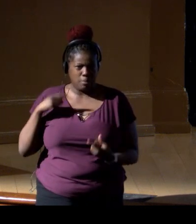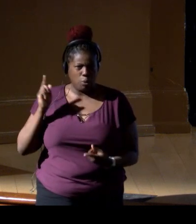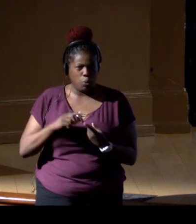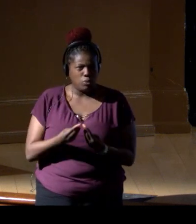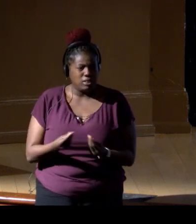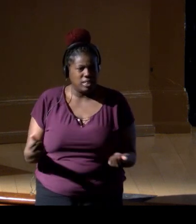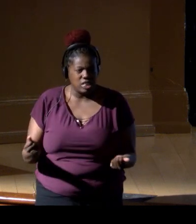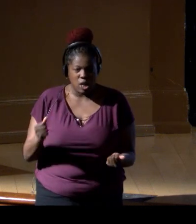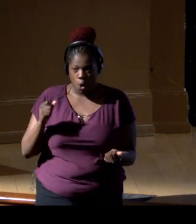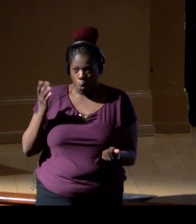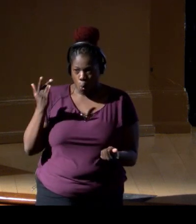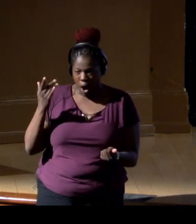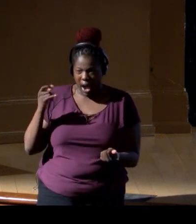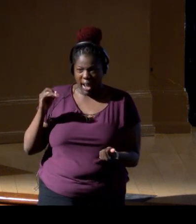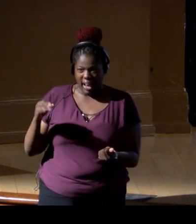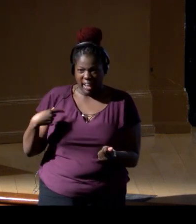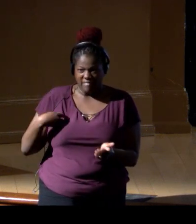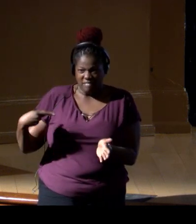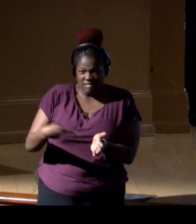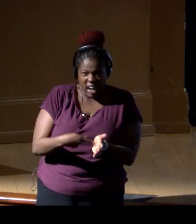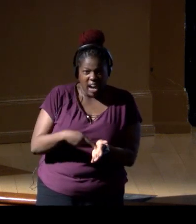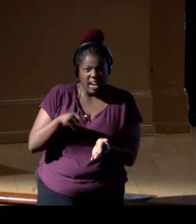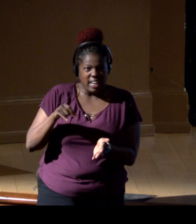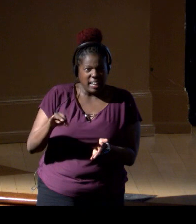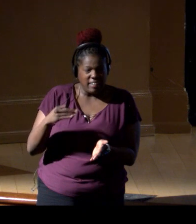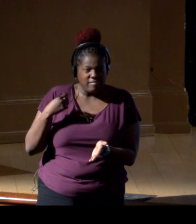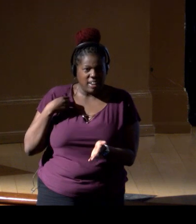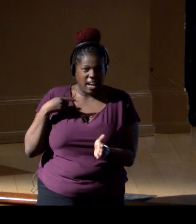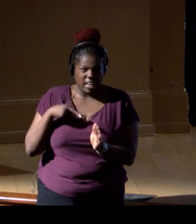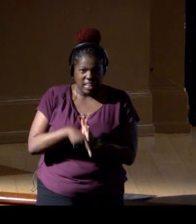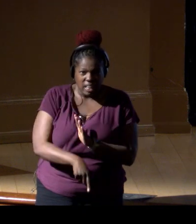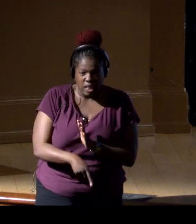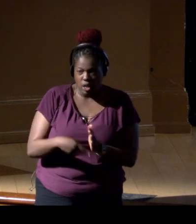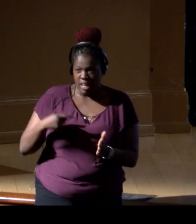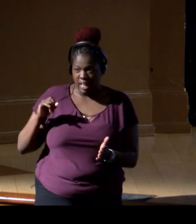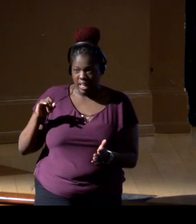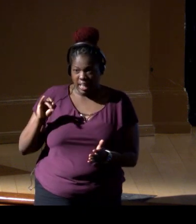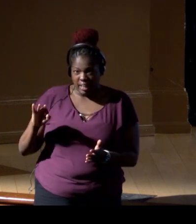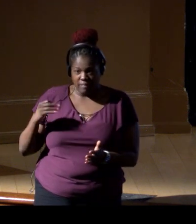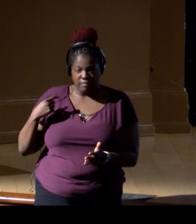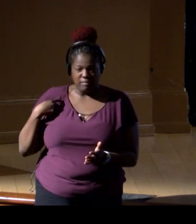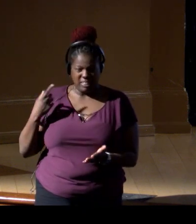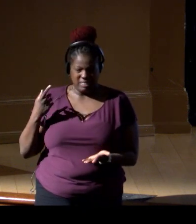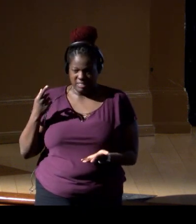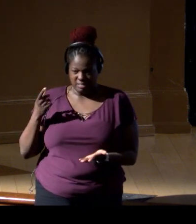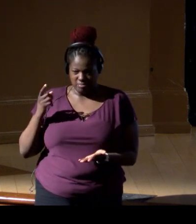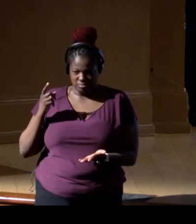or I get admonished? Because for us, you know, we don't think it's endangered. We see them all the time. So what do you mean all the time?